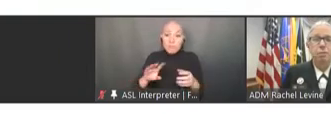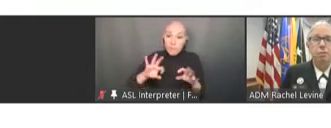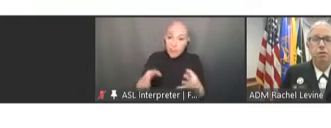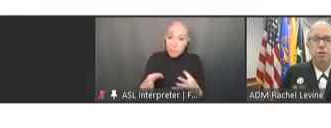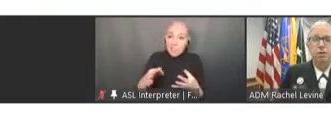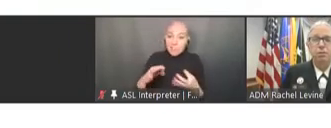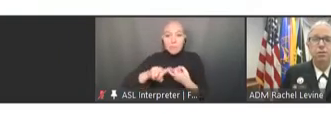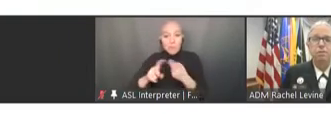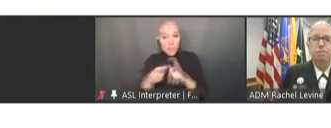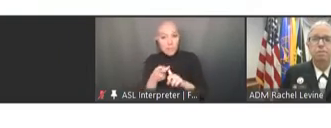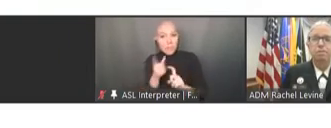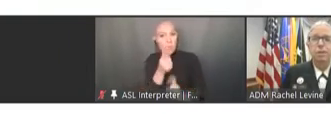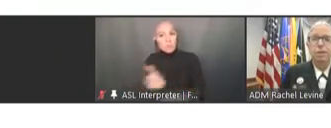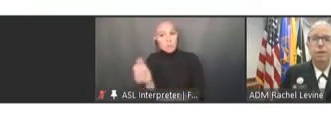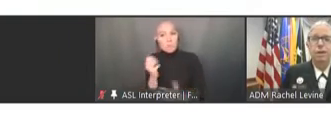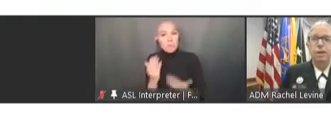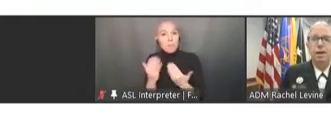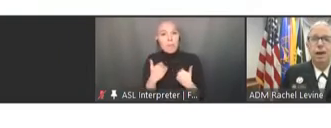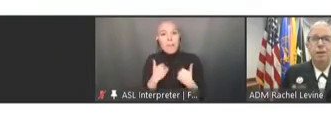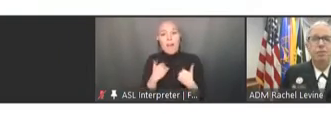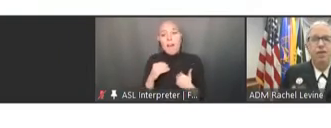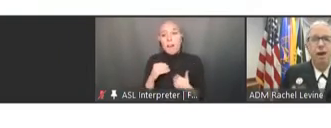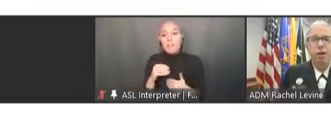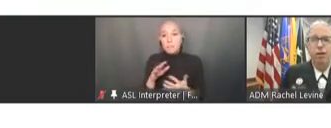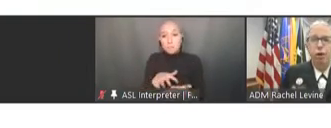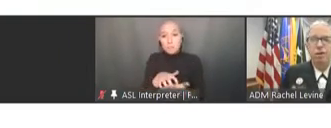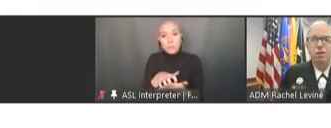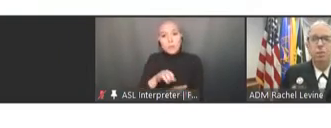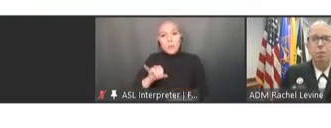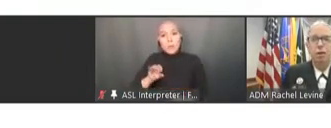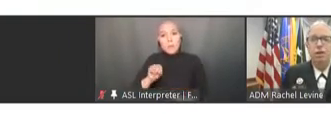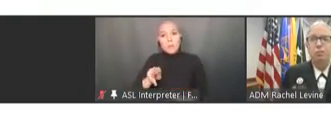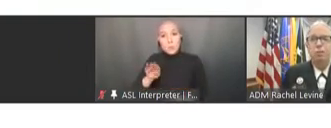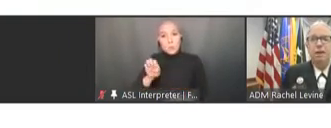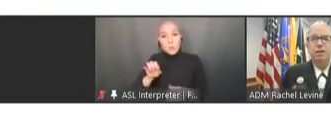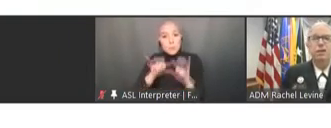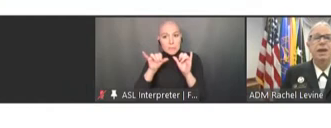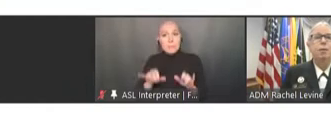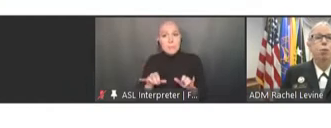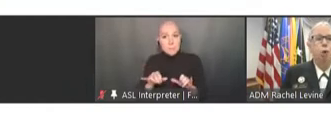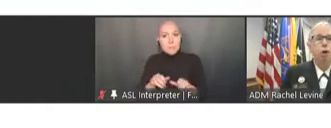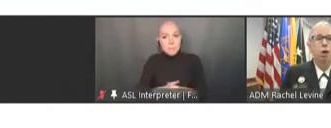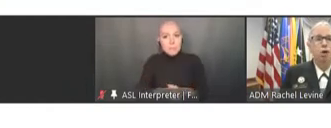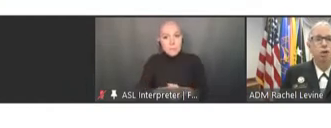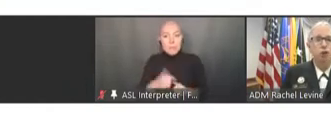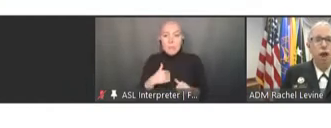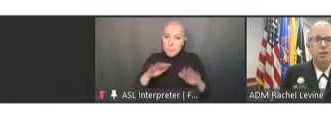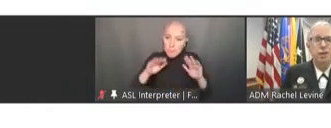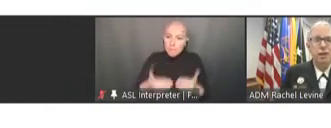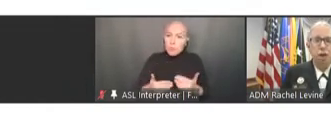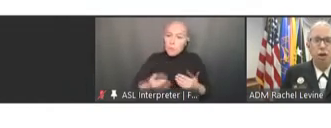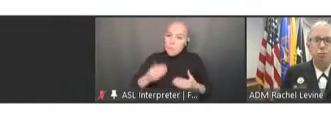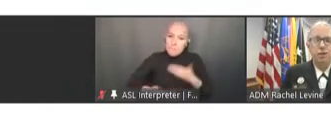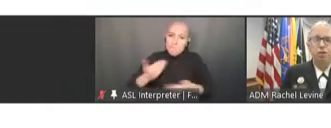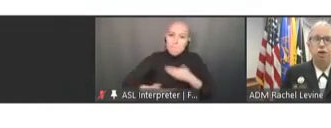immune systems. I am very focused on building momentum to get more shots in arms. As you know,